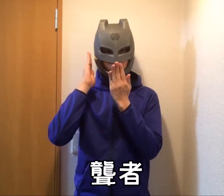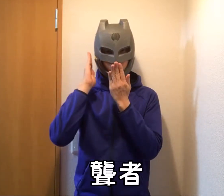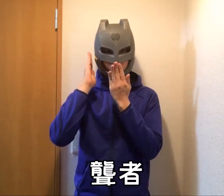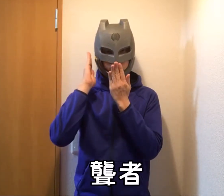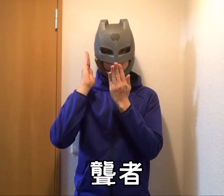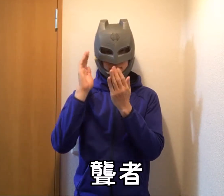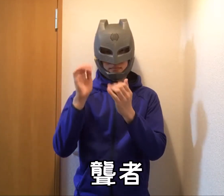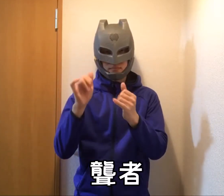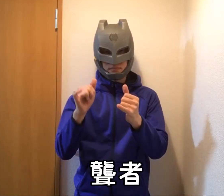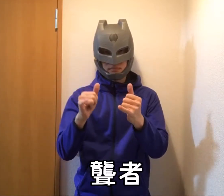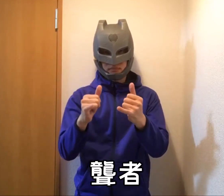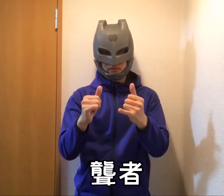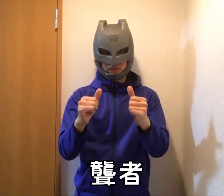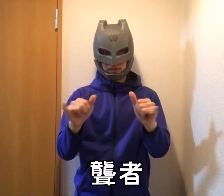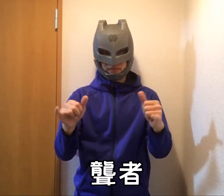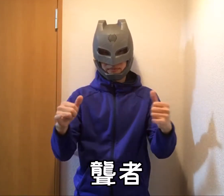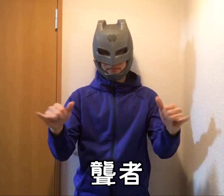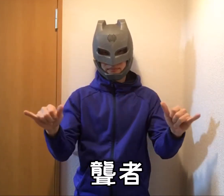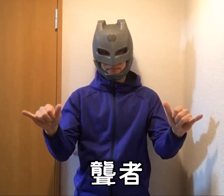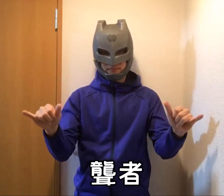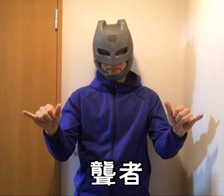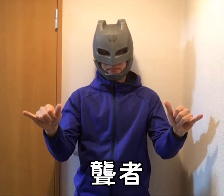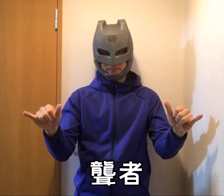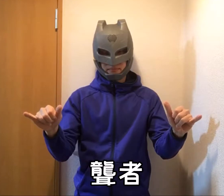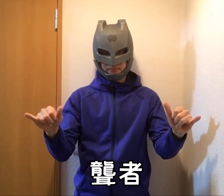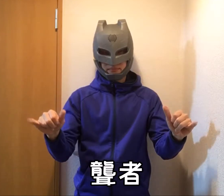Deaf